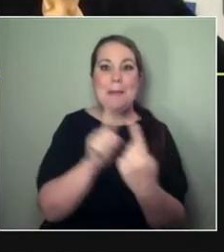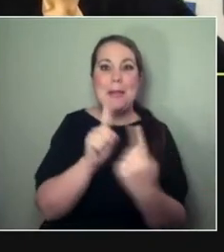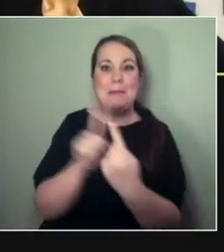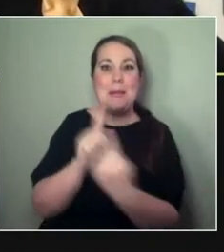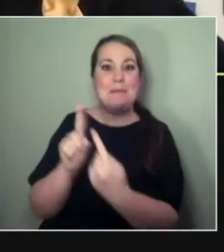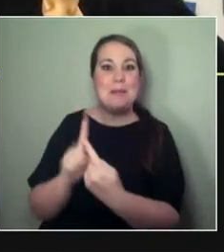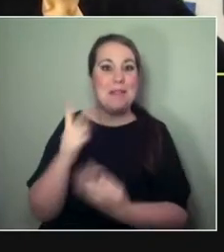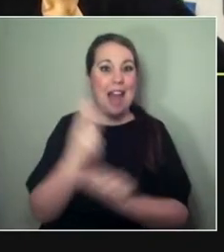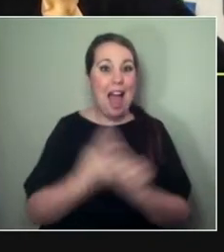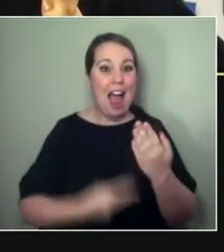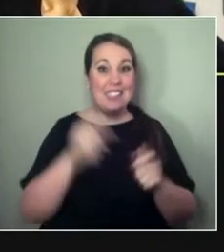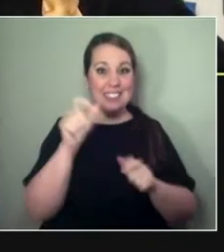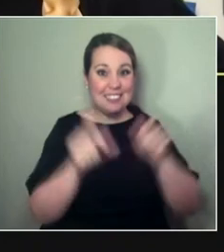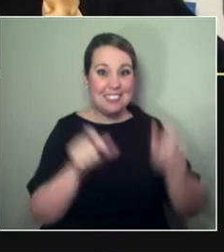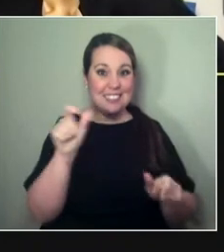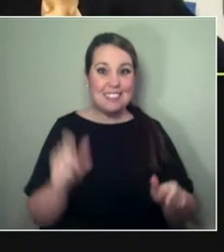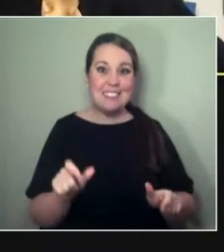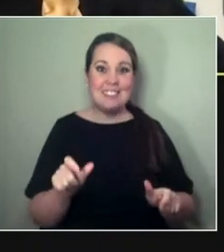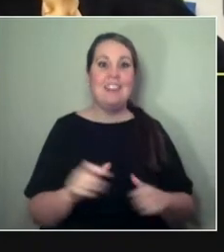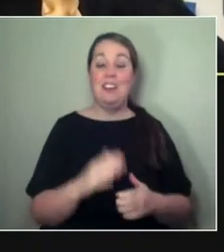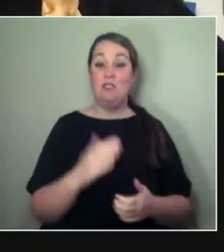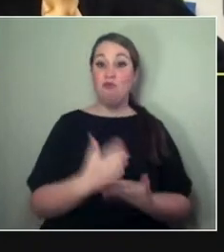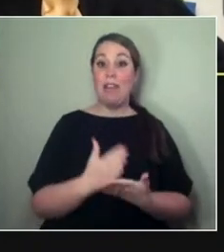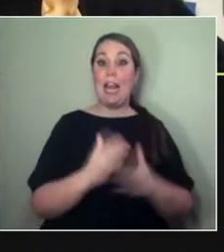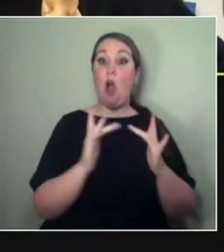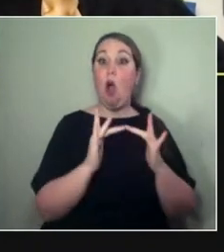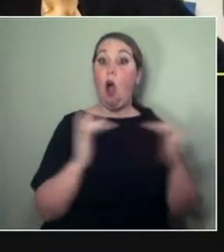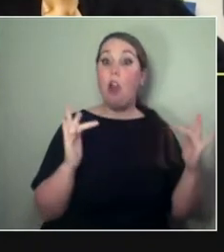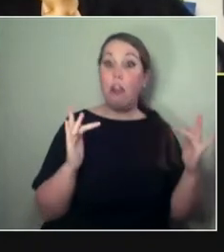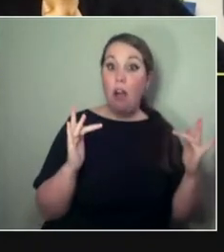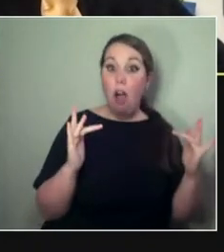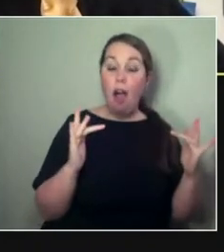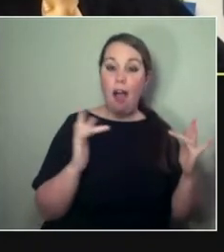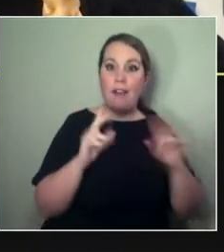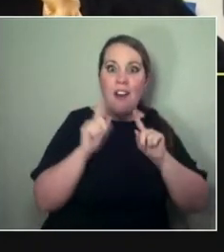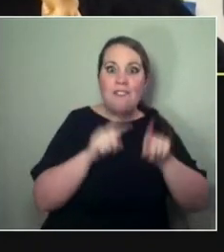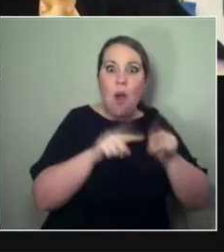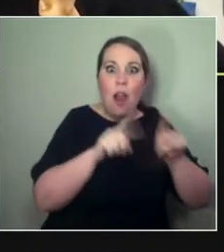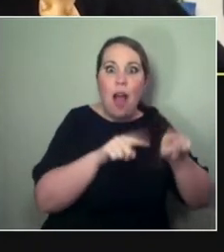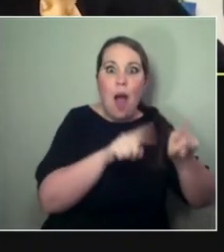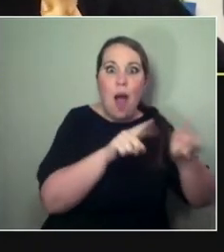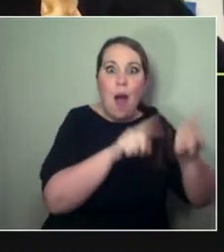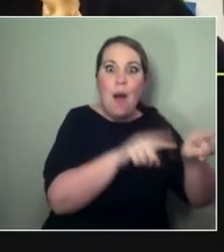where you've kind of followed people online and then you meet them in real life and you have this weird kind of moment of, like,